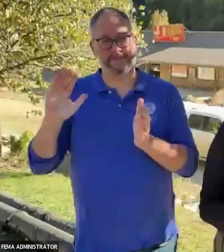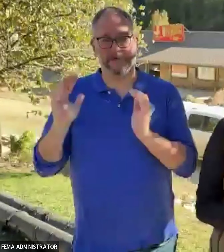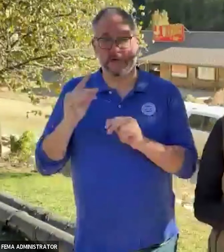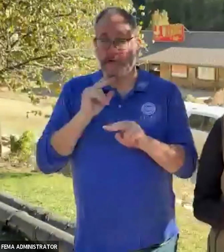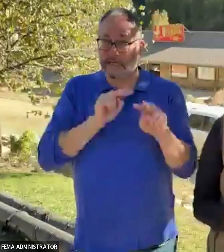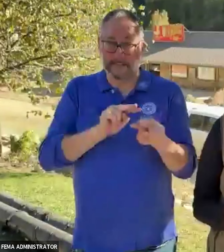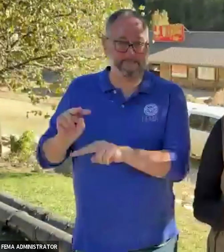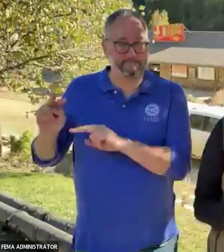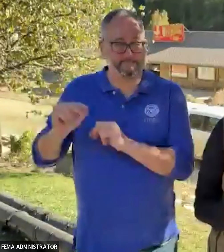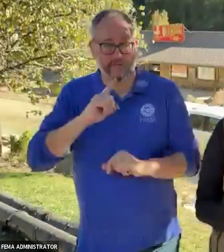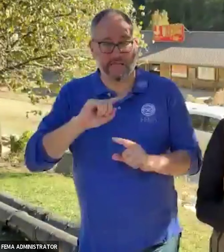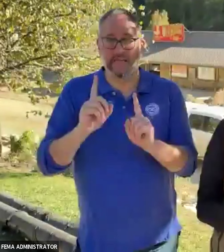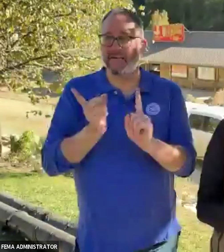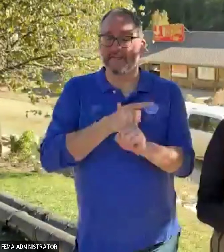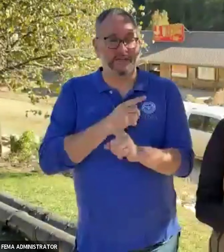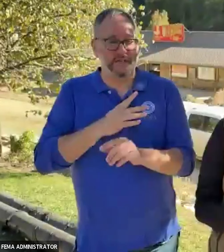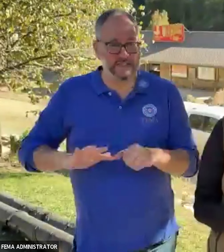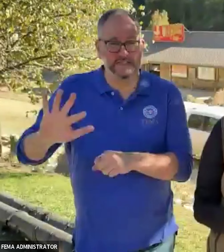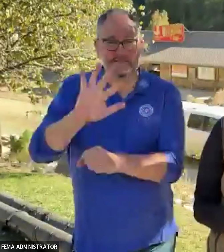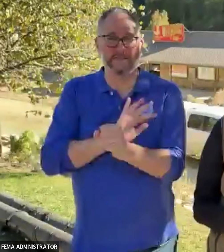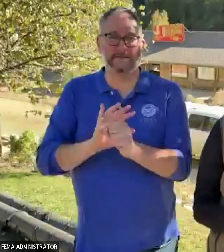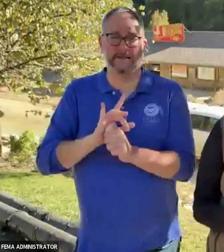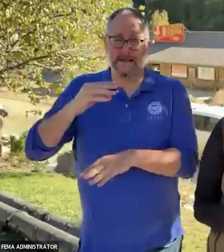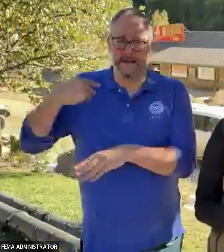Not only were traditional resources like the National Guard and the state